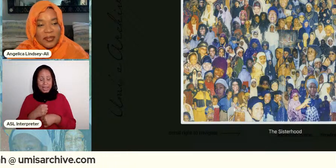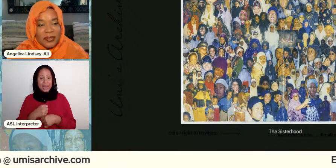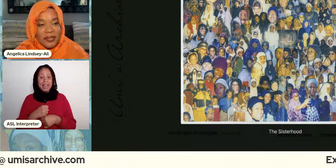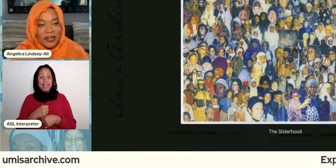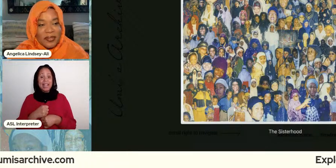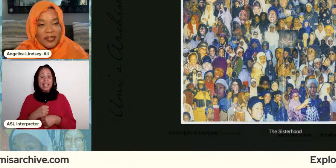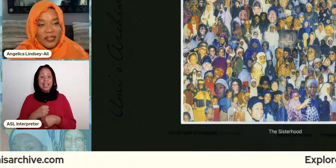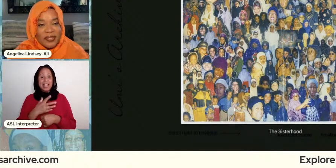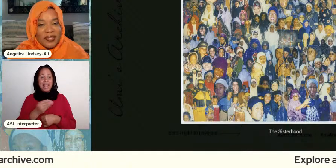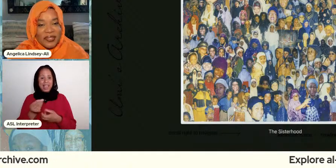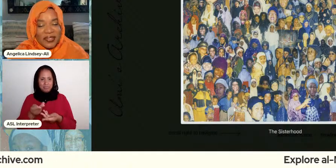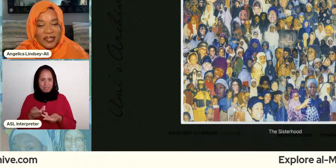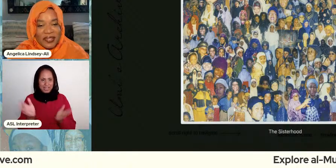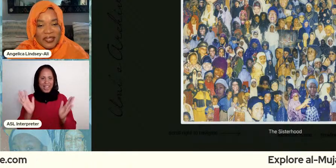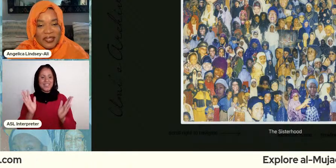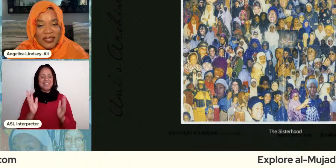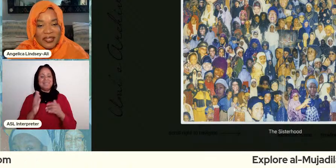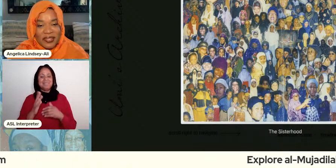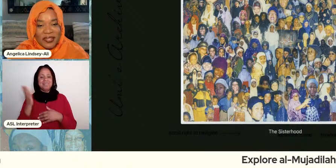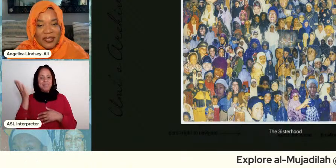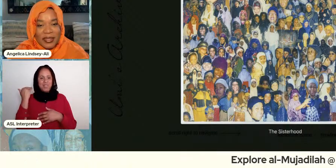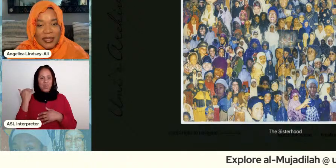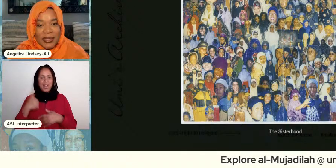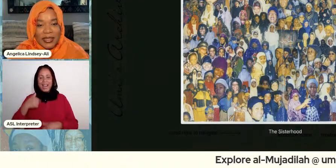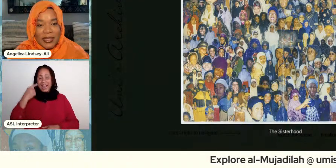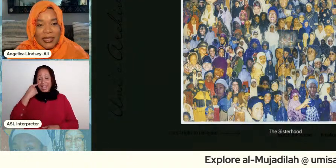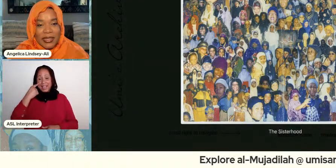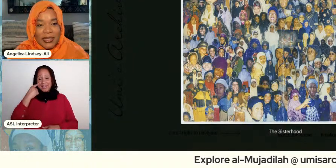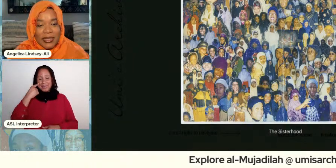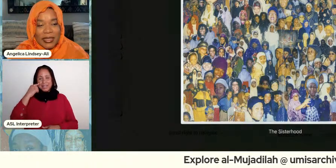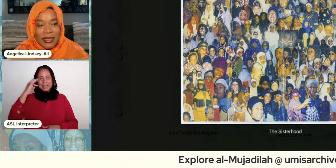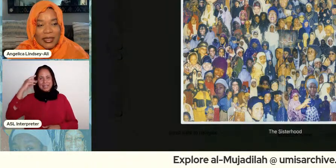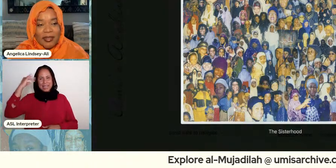they have this collage and i'm just thinking about the painstaking time